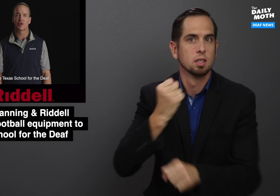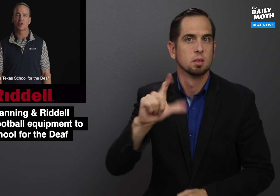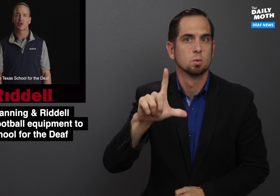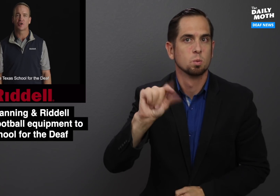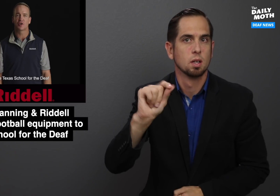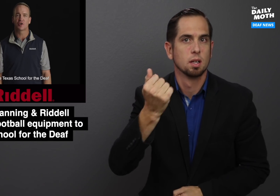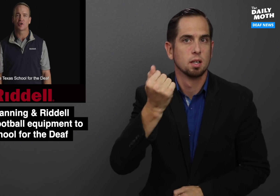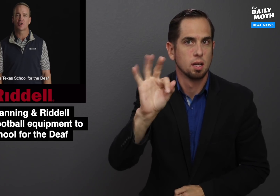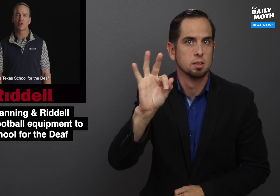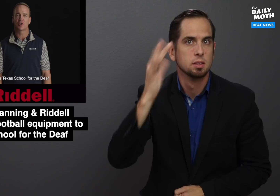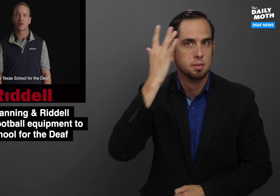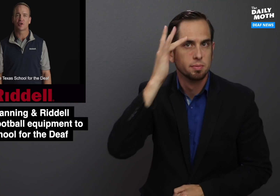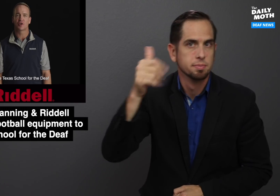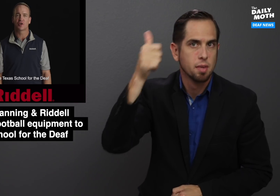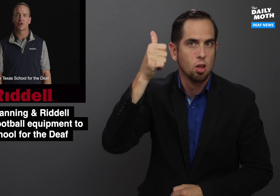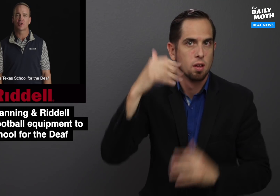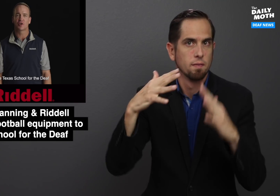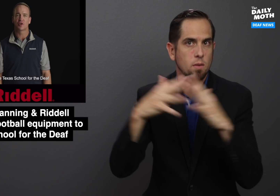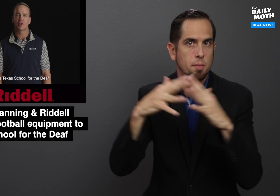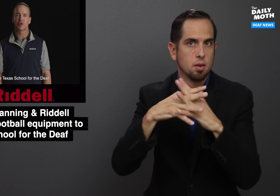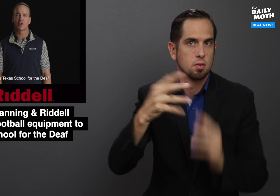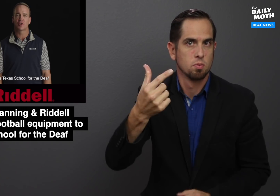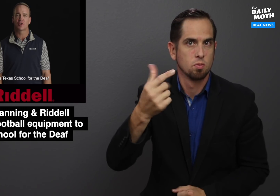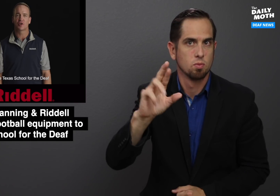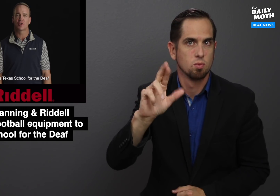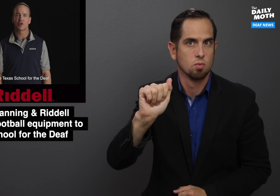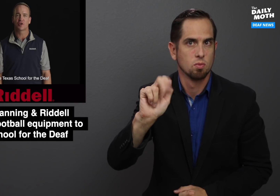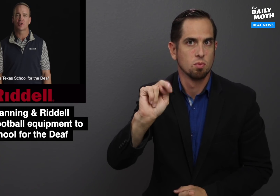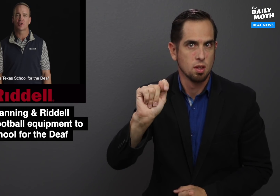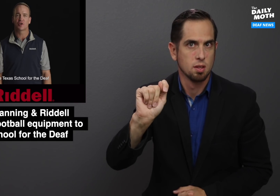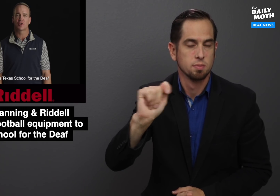a 2019 Smarter Football Grant.